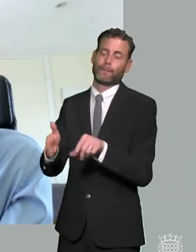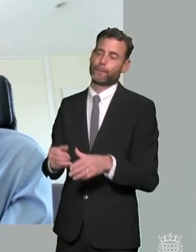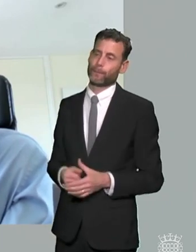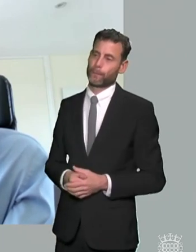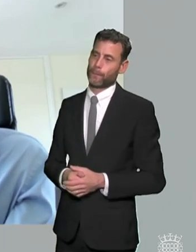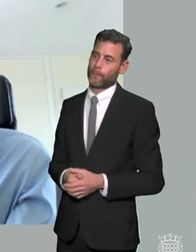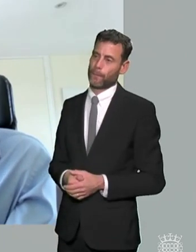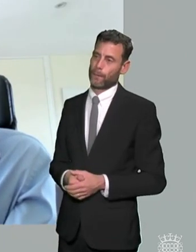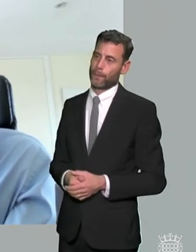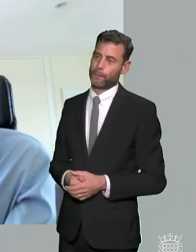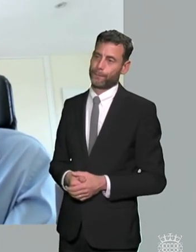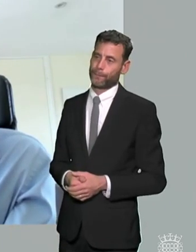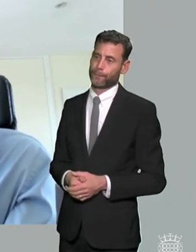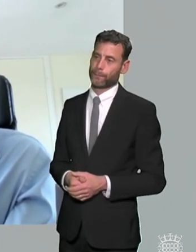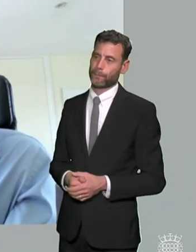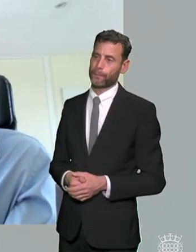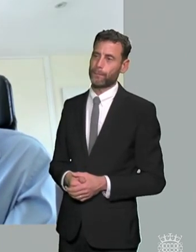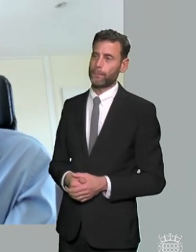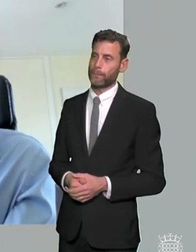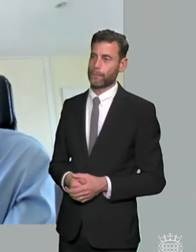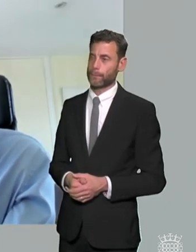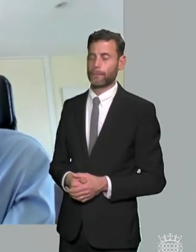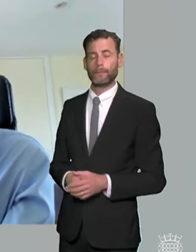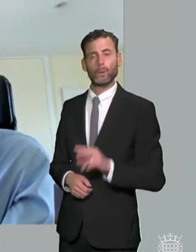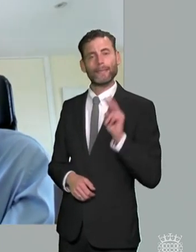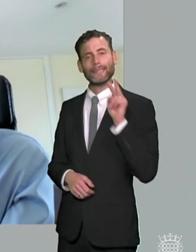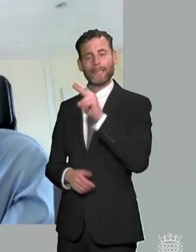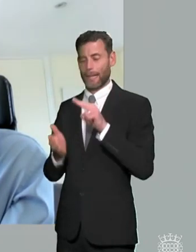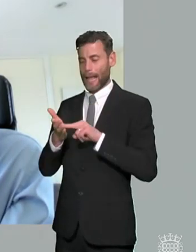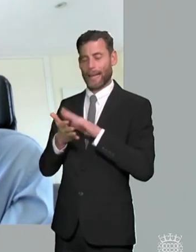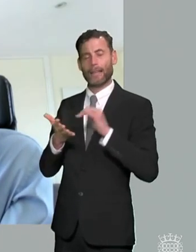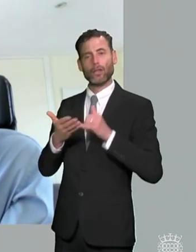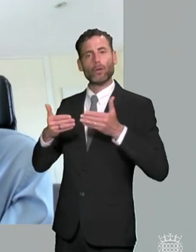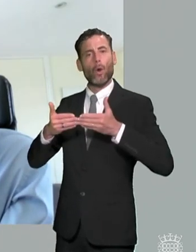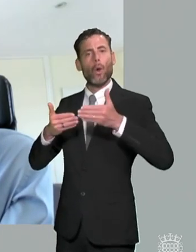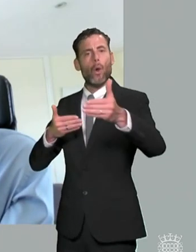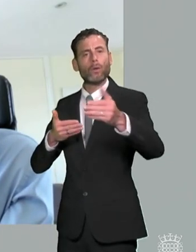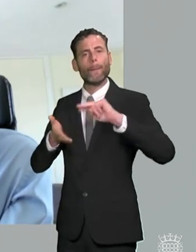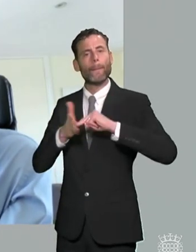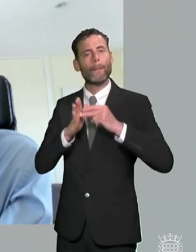children there is something in the nhs long-term plan around key working for those with the most